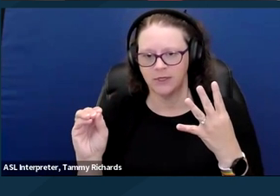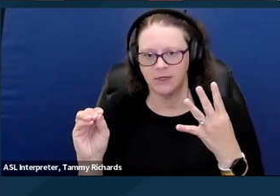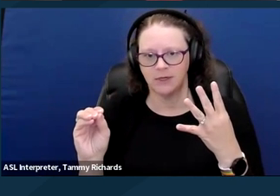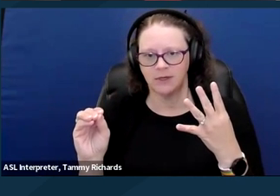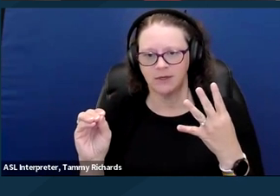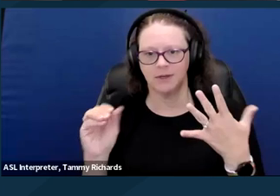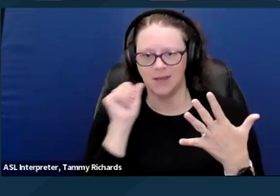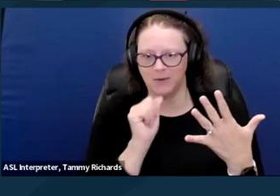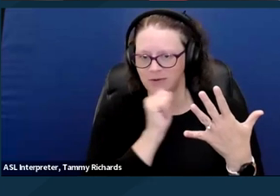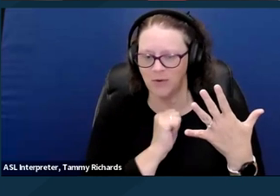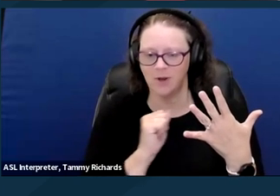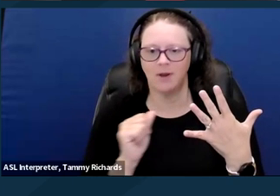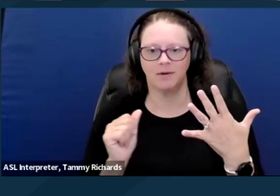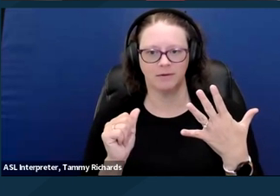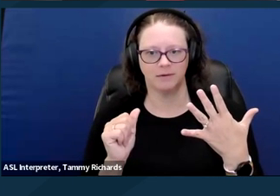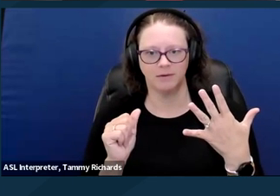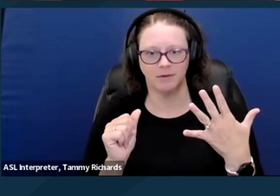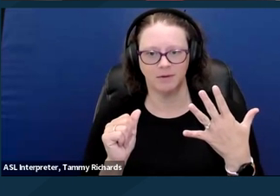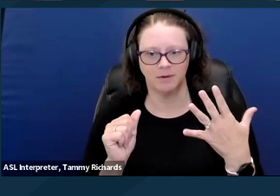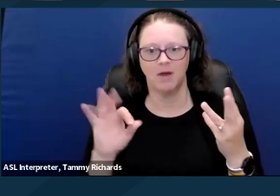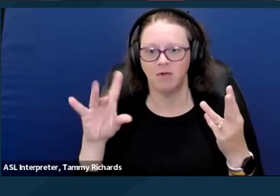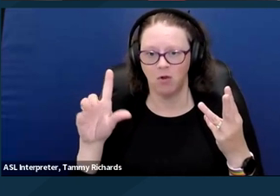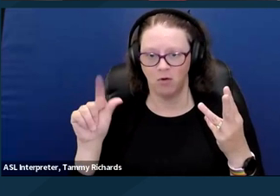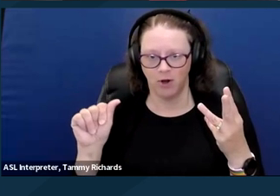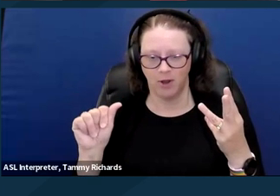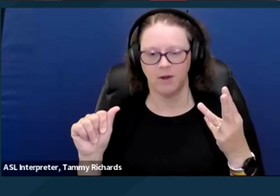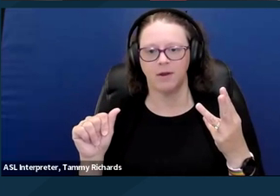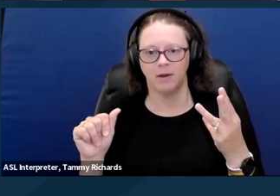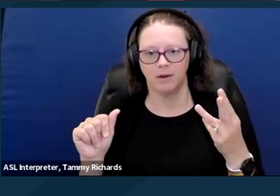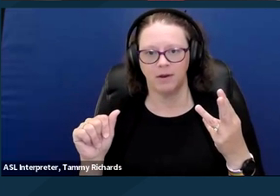Arizona, Florida, Texas, North Dakota, Georgia, and Iowa,